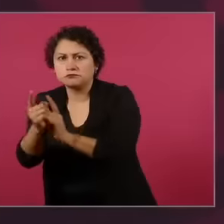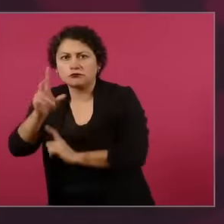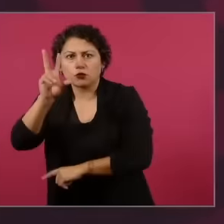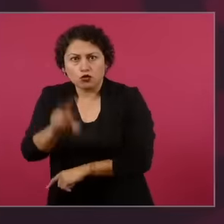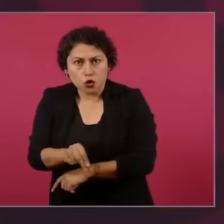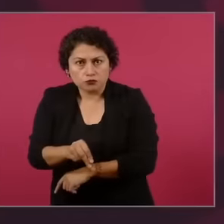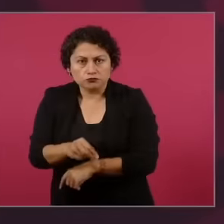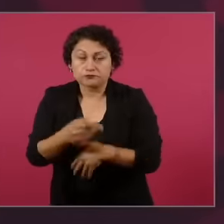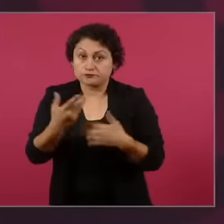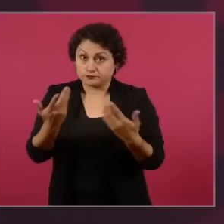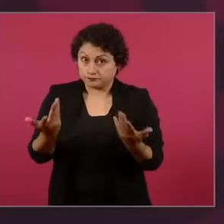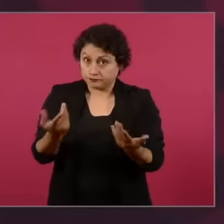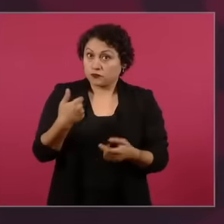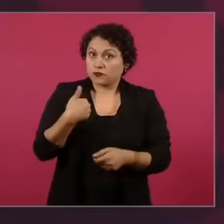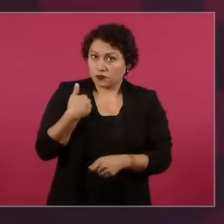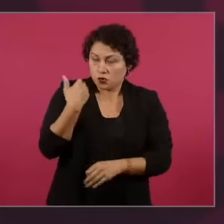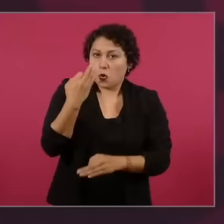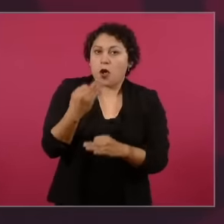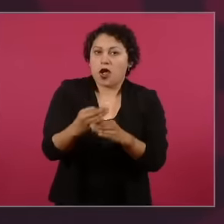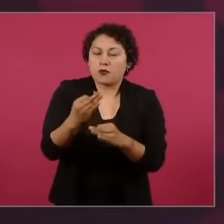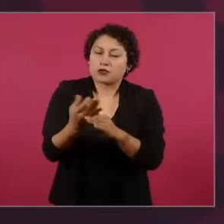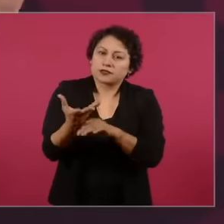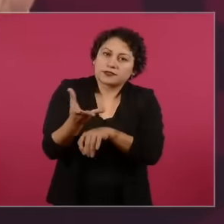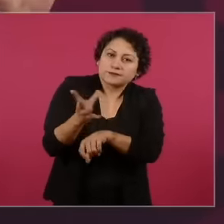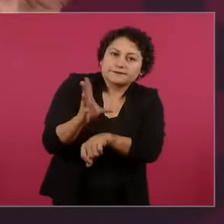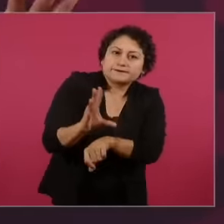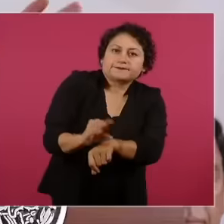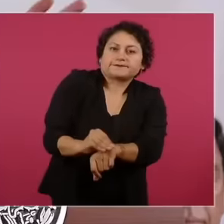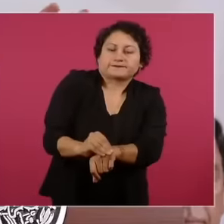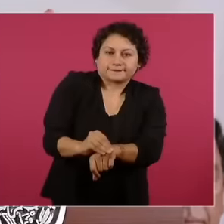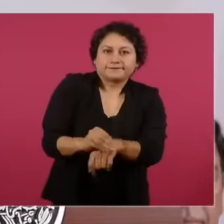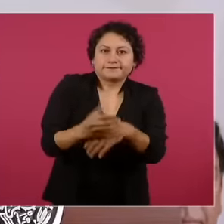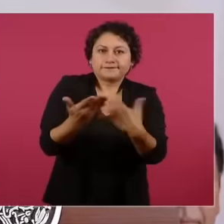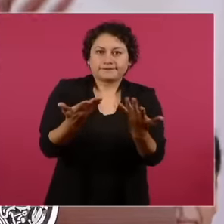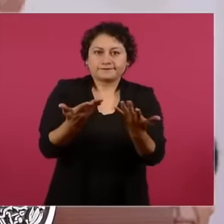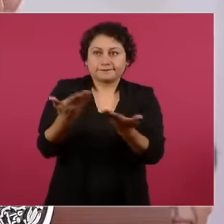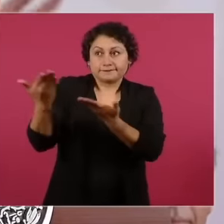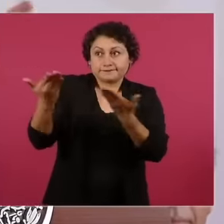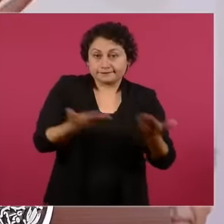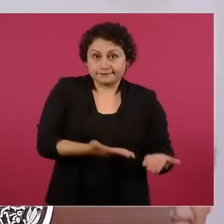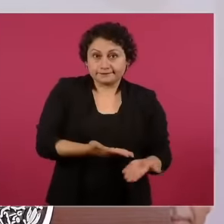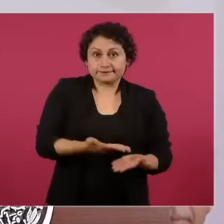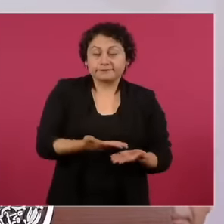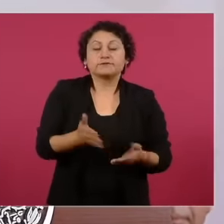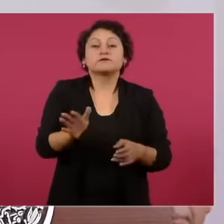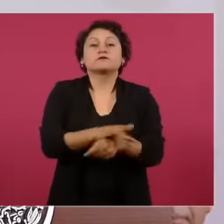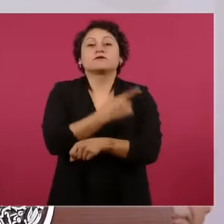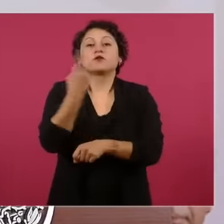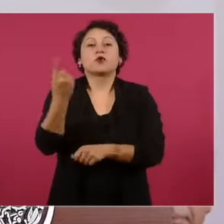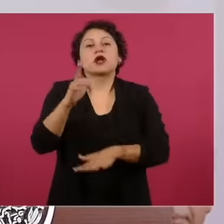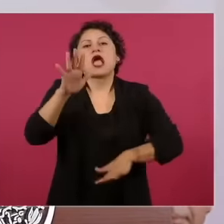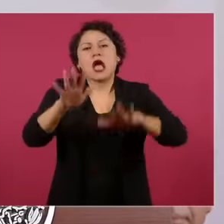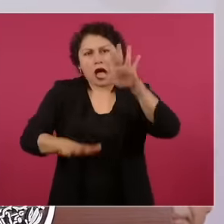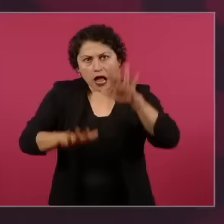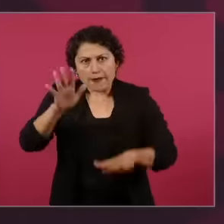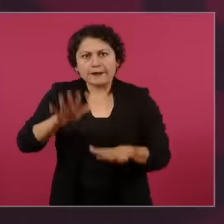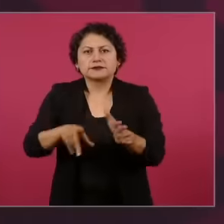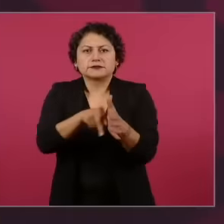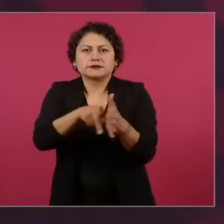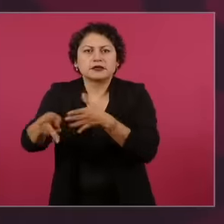to also welcome them at times when there are sacred cows of journalism who seek to